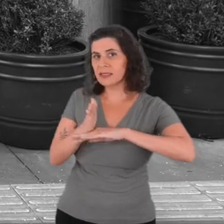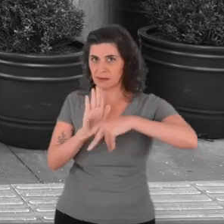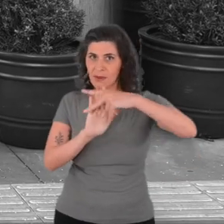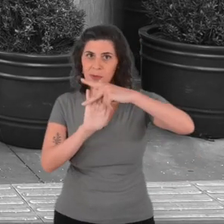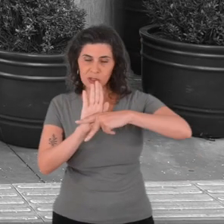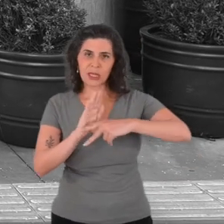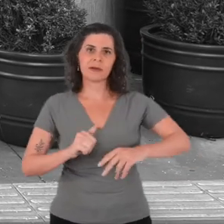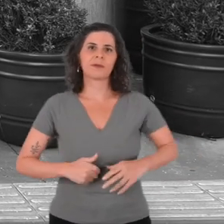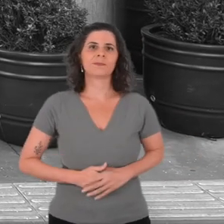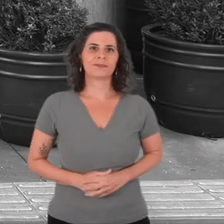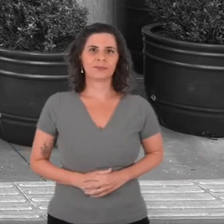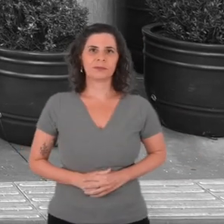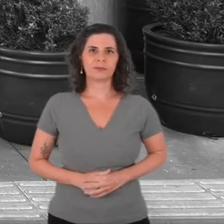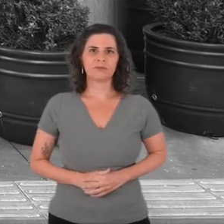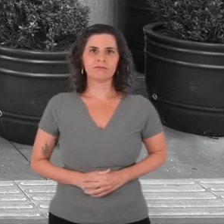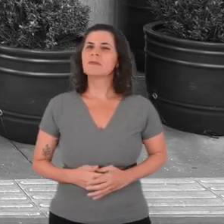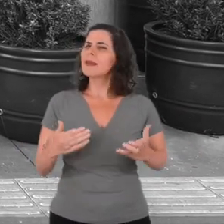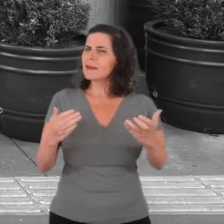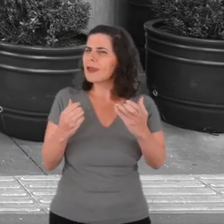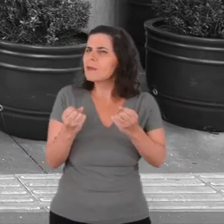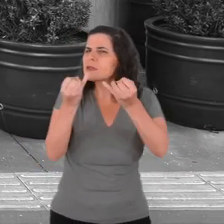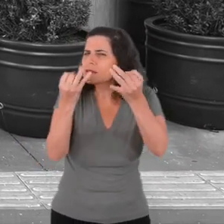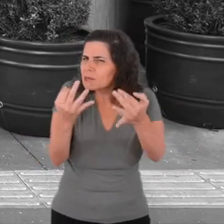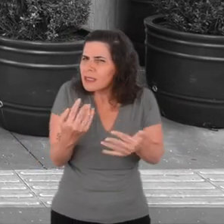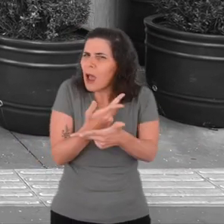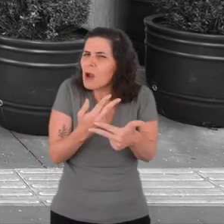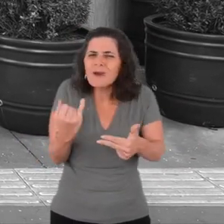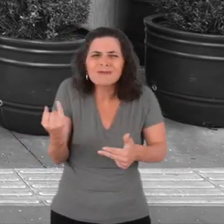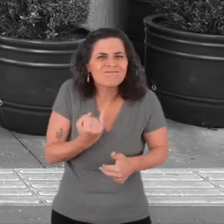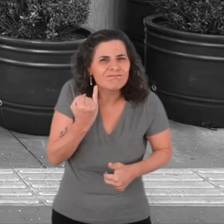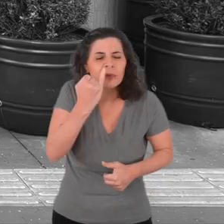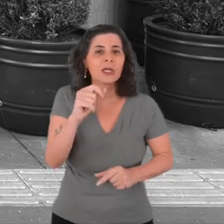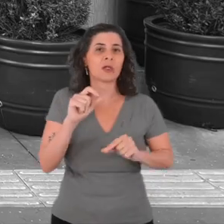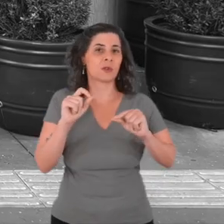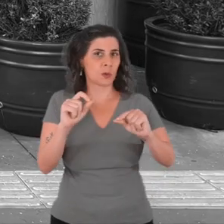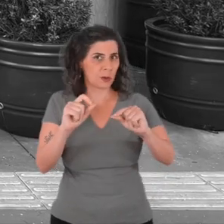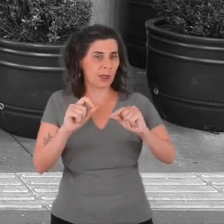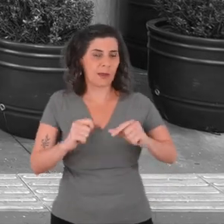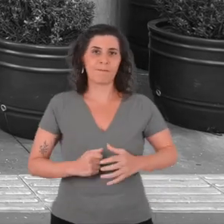We want to make an important observation that we have seen along Paulista Avenue,